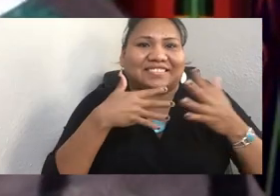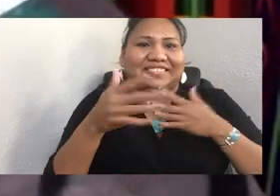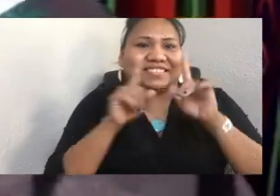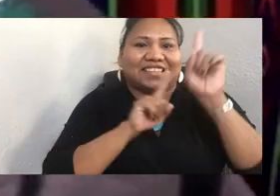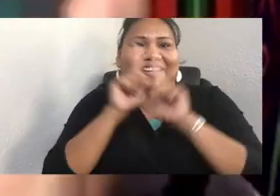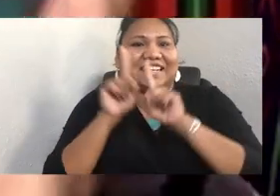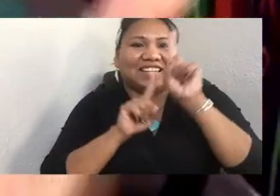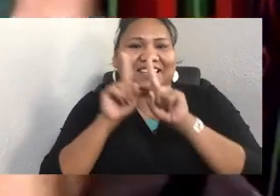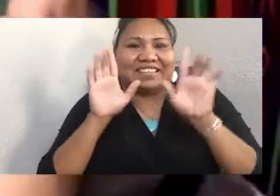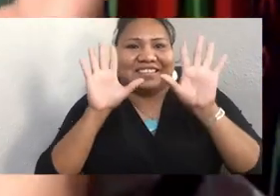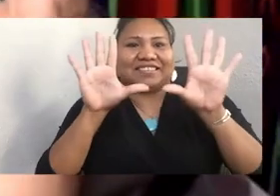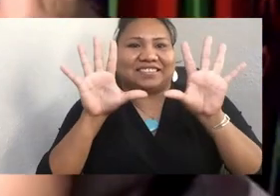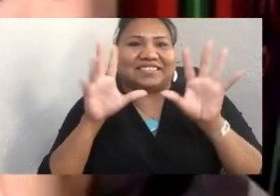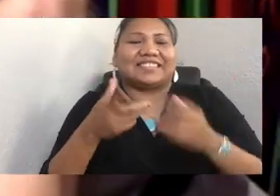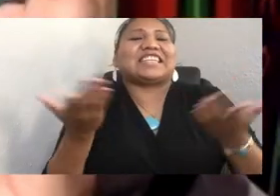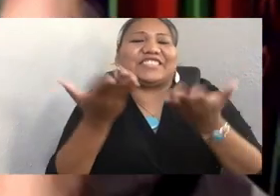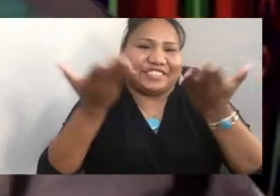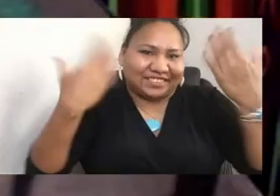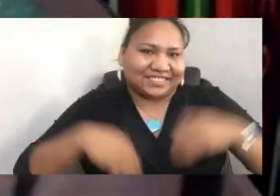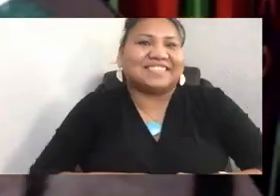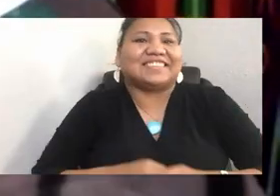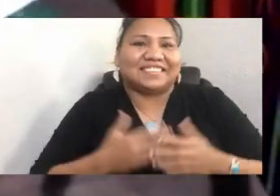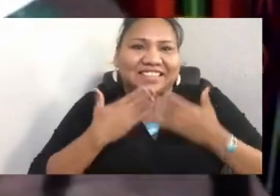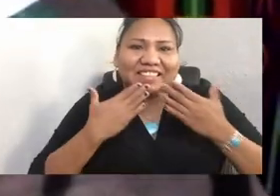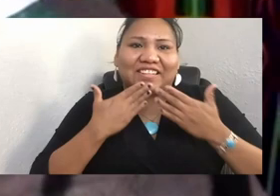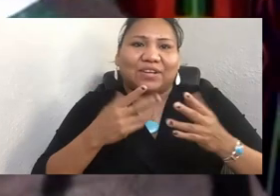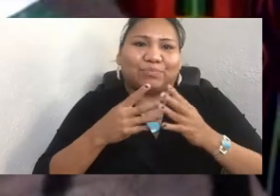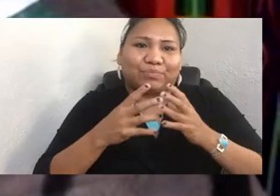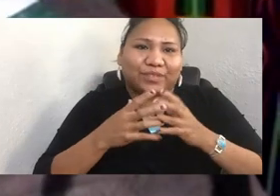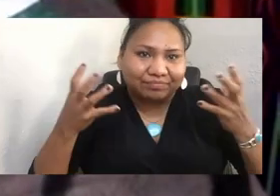Oh, there she is. Thank you so much. Thank you so much, Juanita.